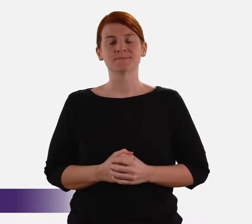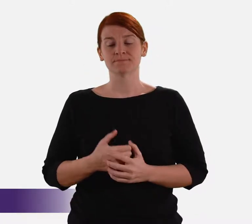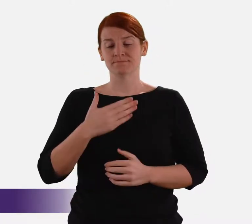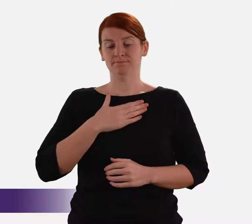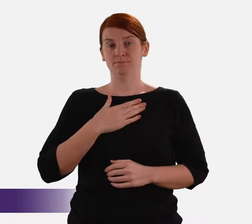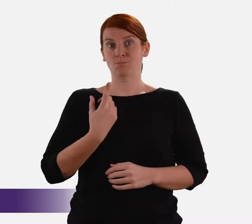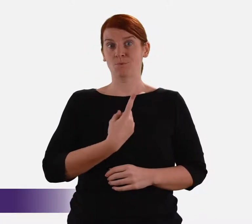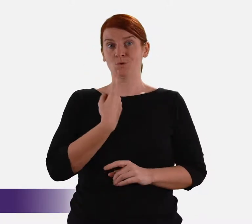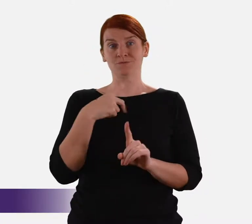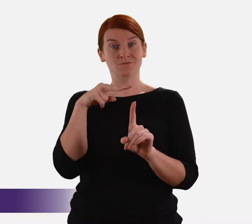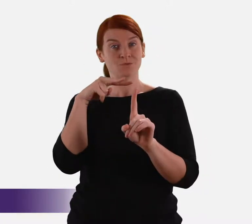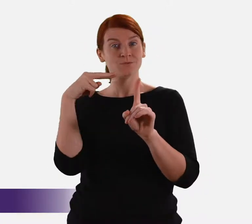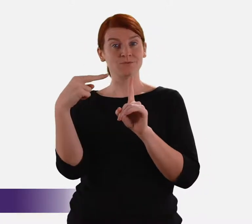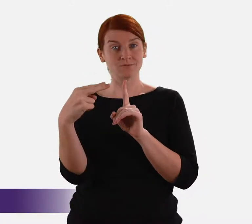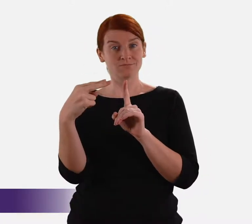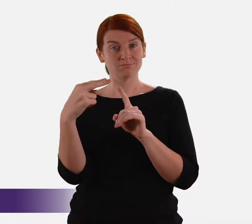From my personal point of view,